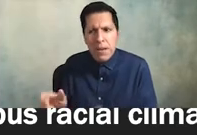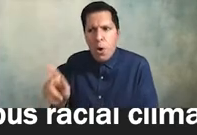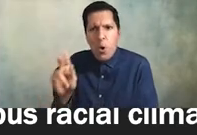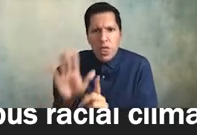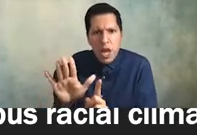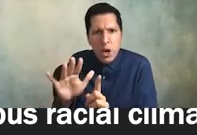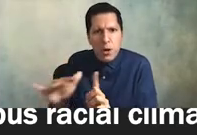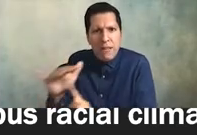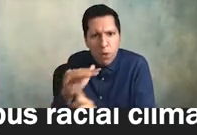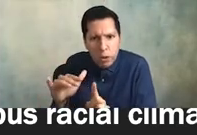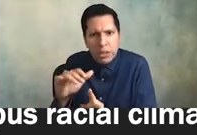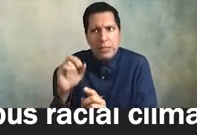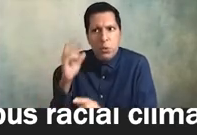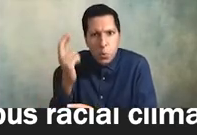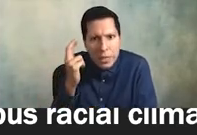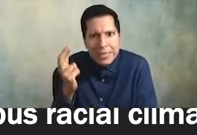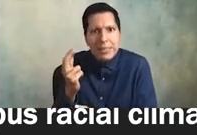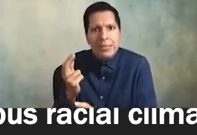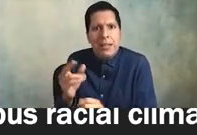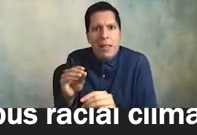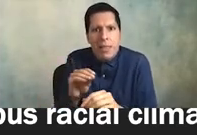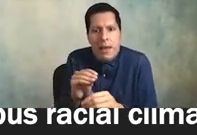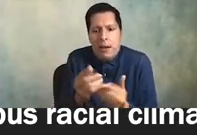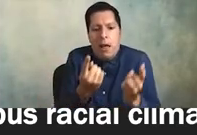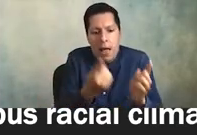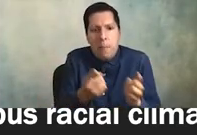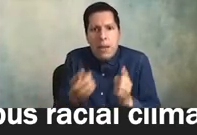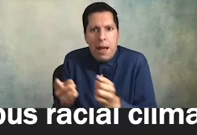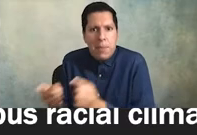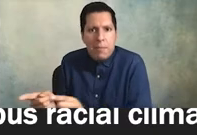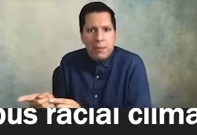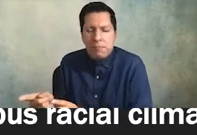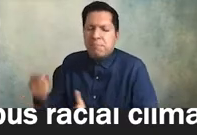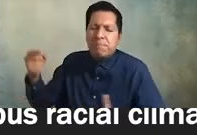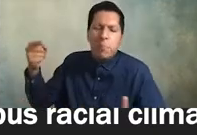might be leading to the outcomes that we see you know look the point here is that well-intended